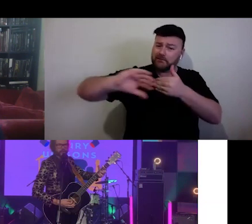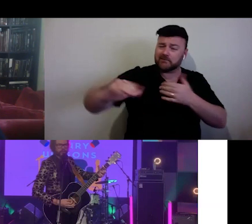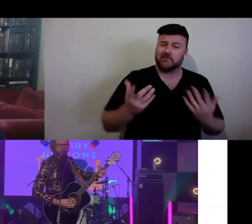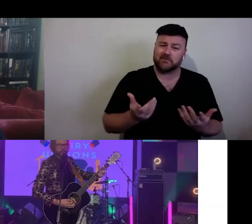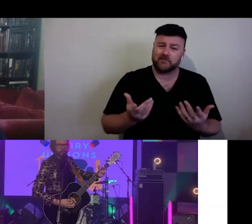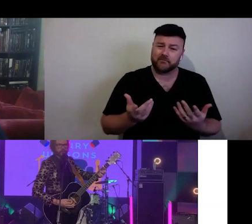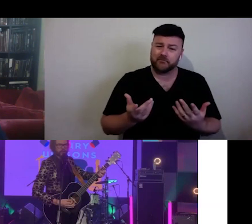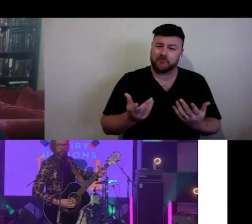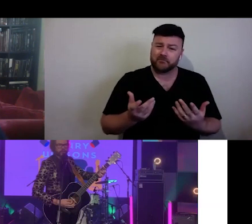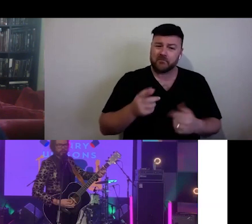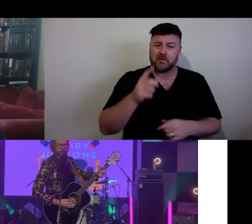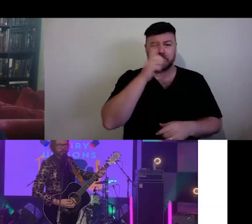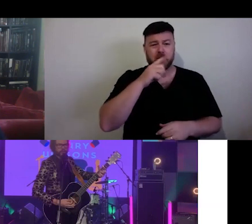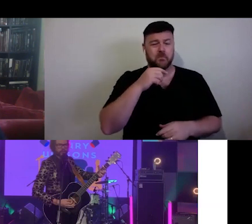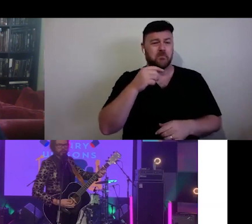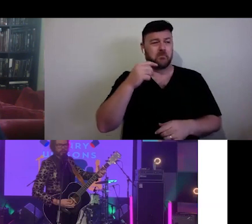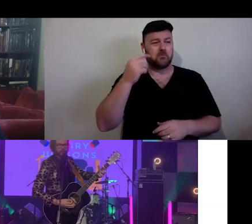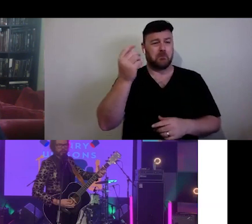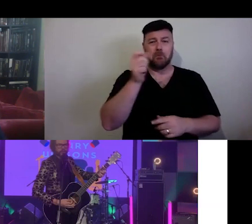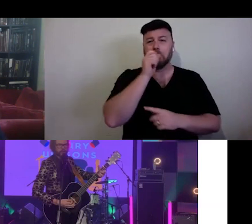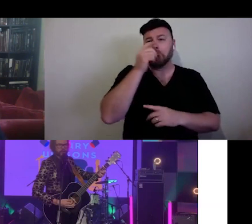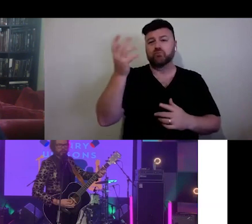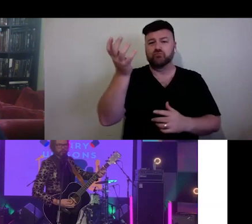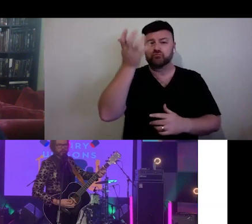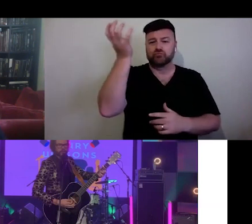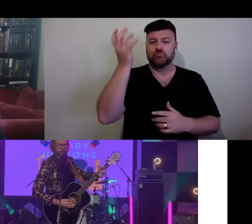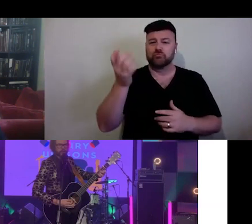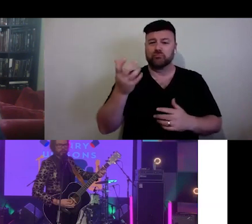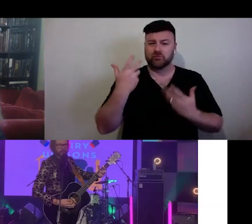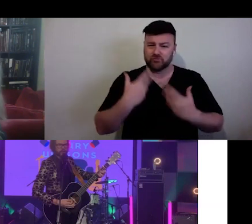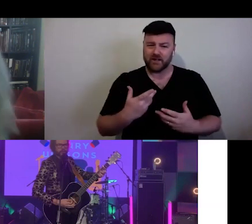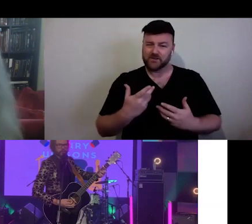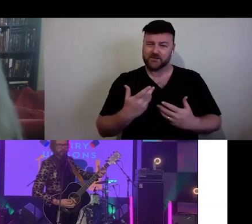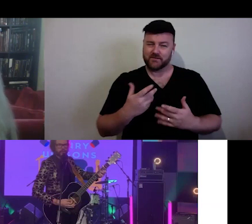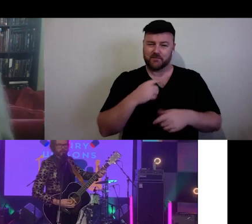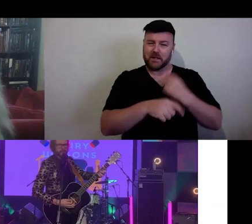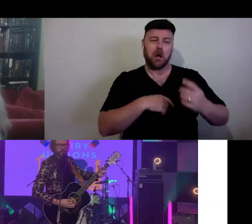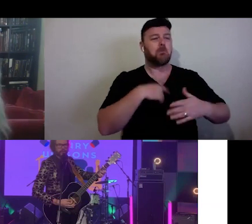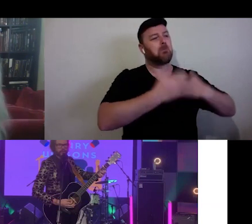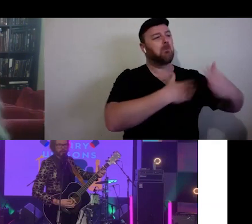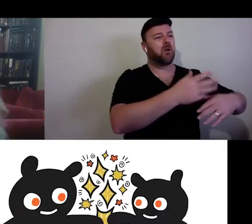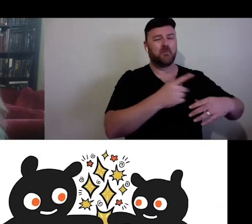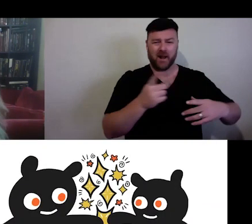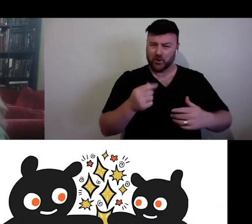There are many reasons to be your true self.